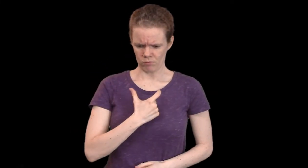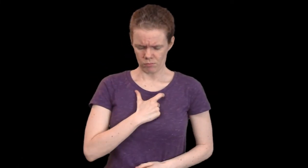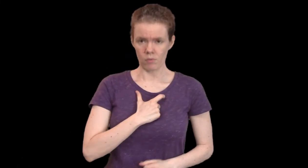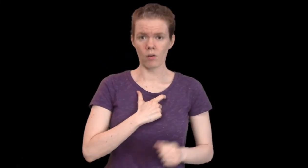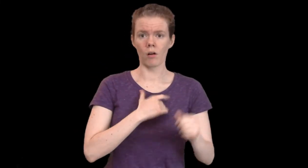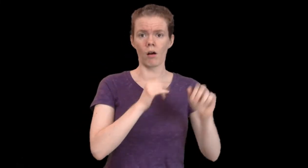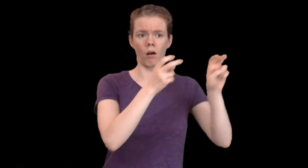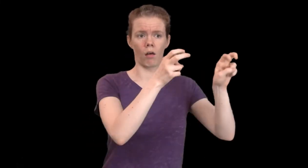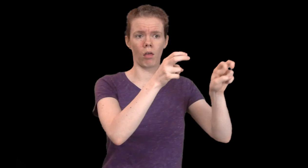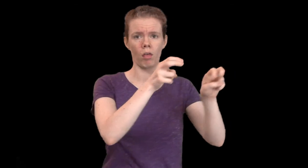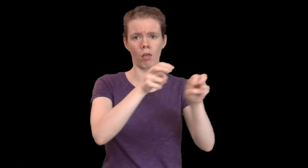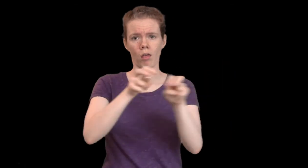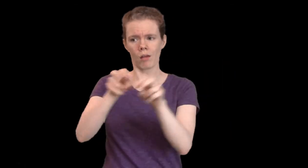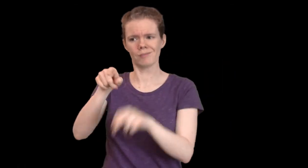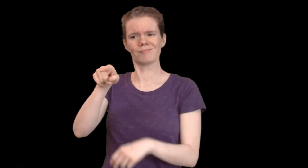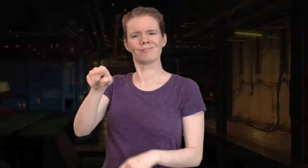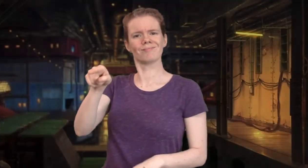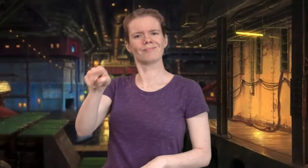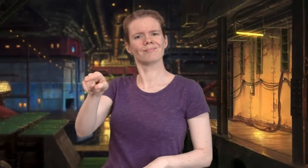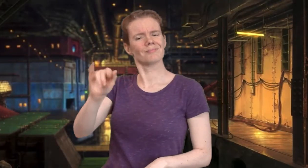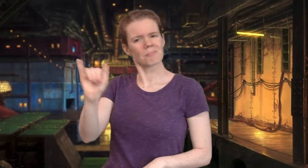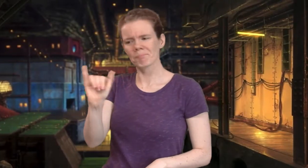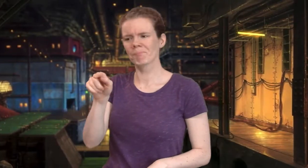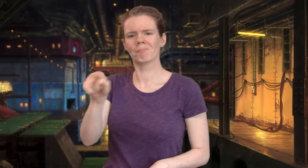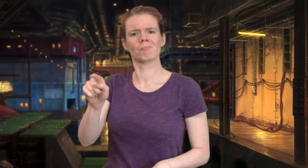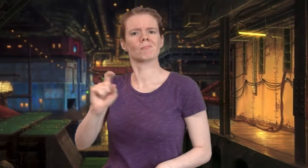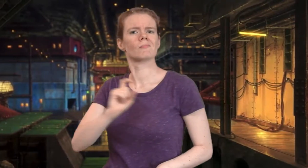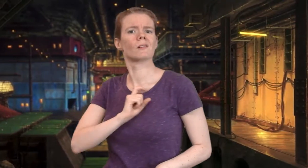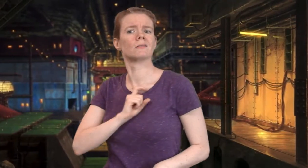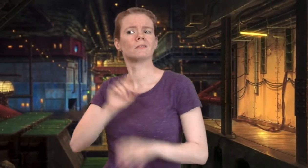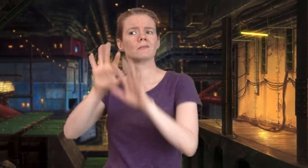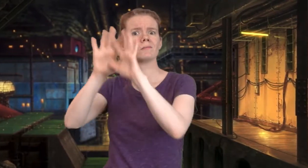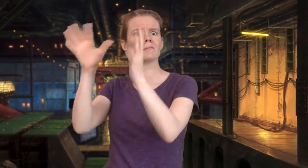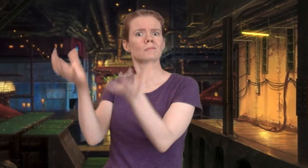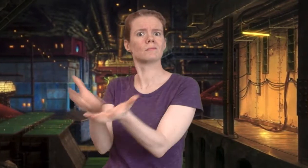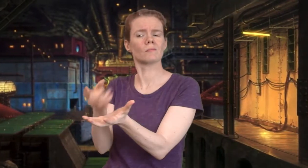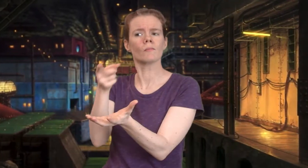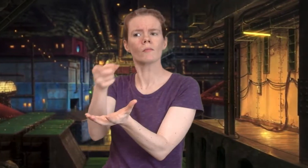and forming a new identity. This transitional process directs toward Patema's world.